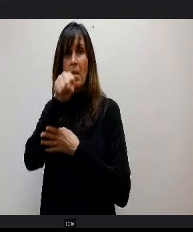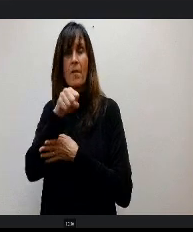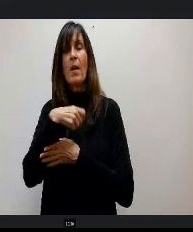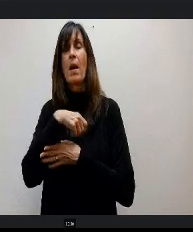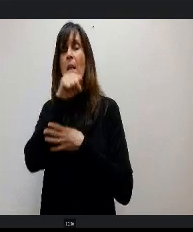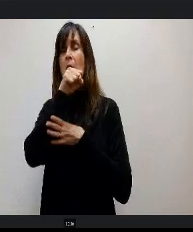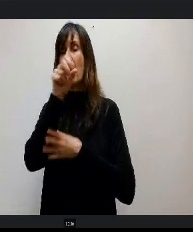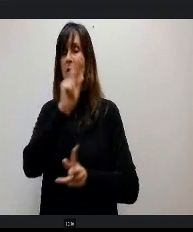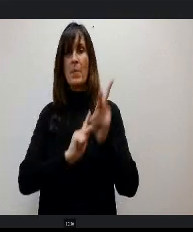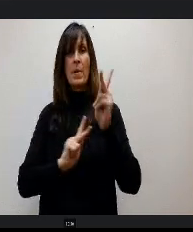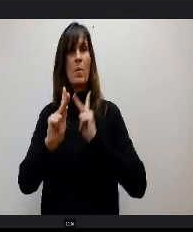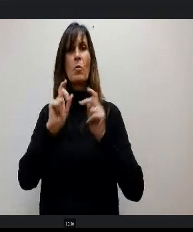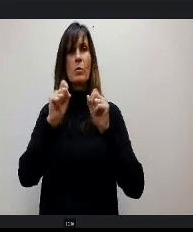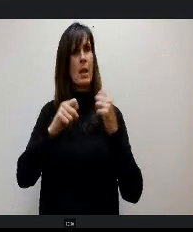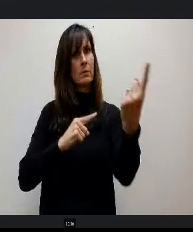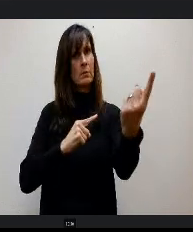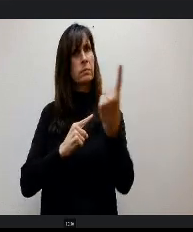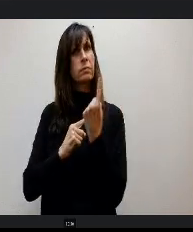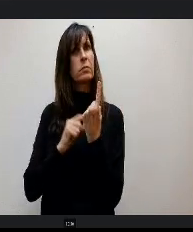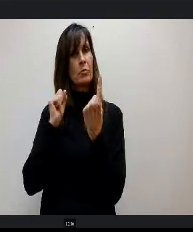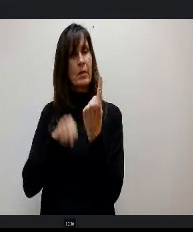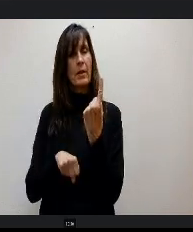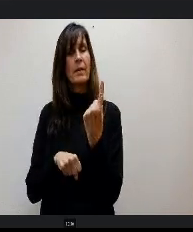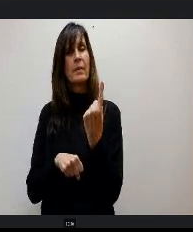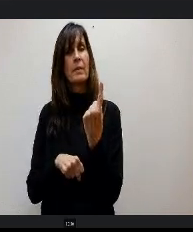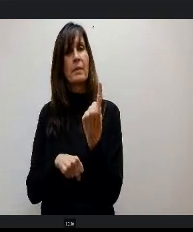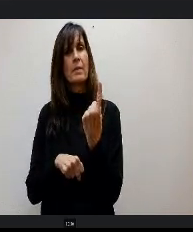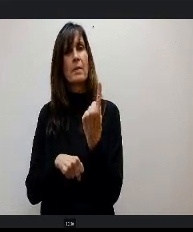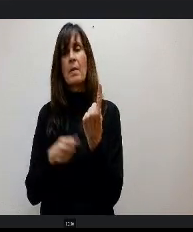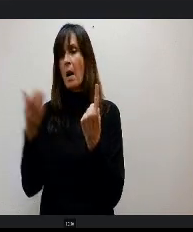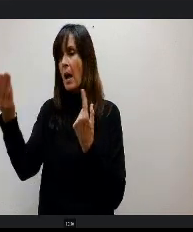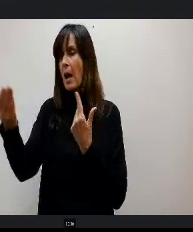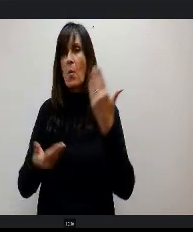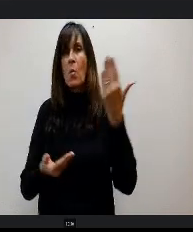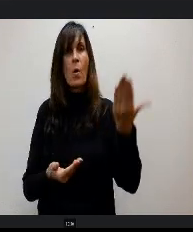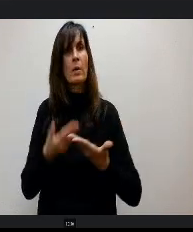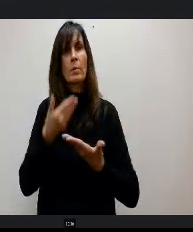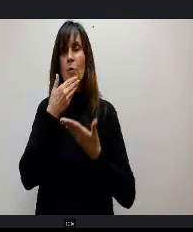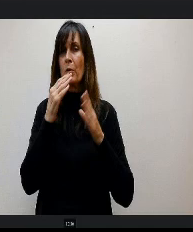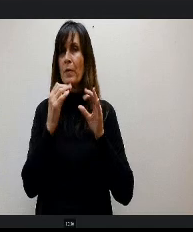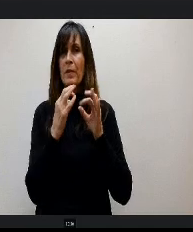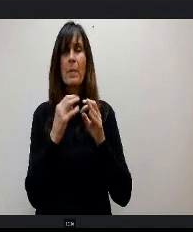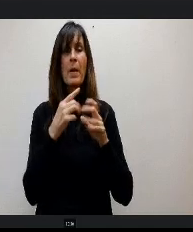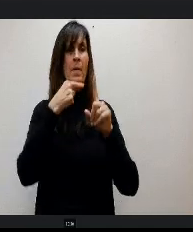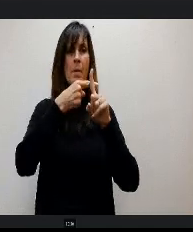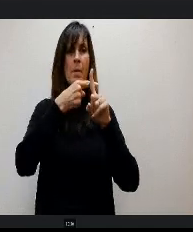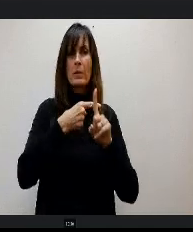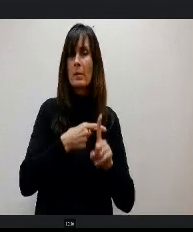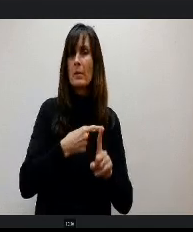approachable and I welcome constructive feedback, positive praise and relationship